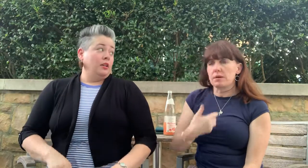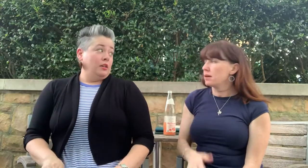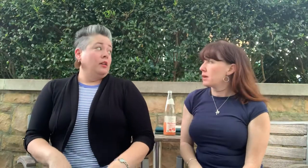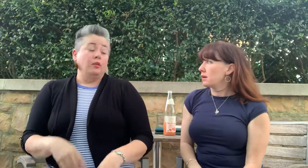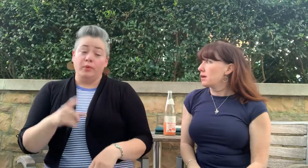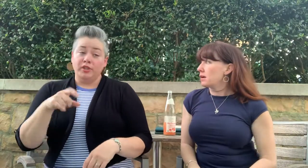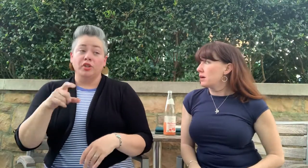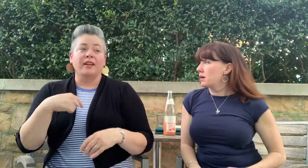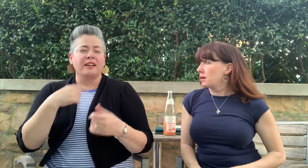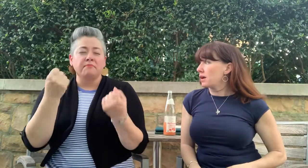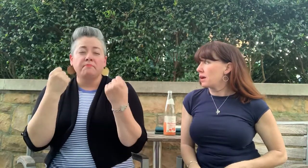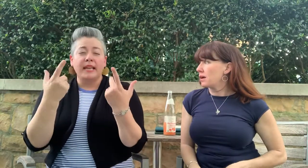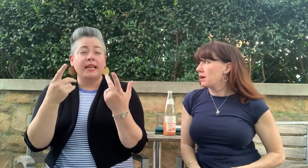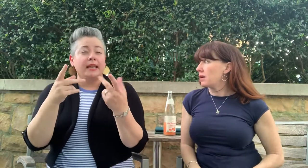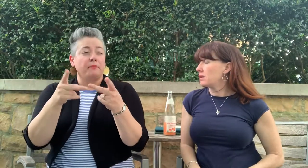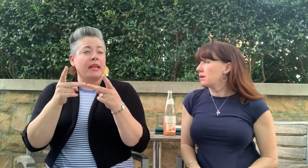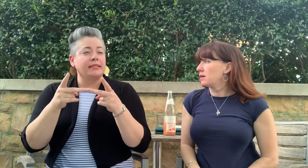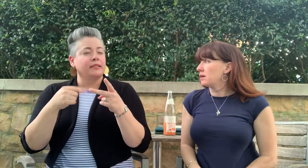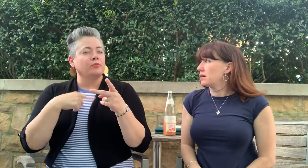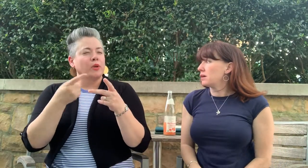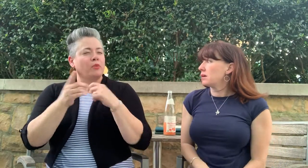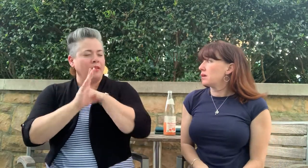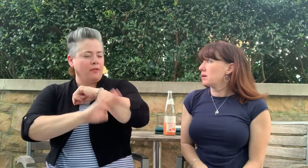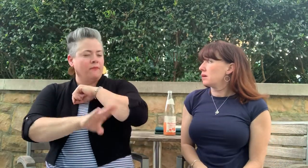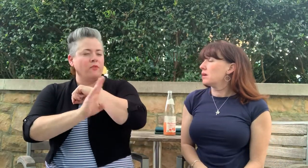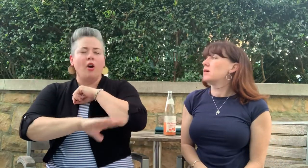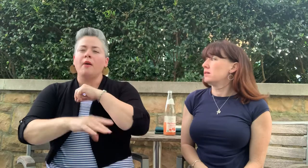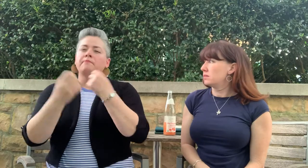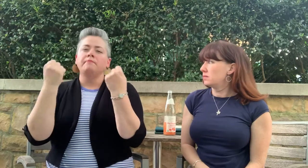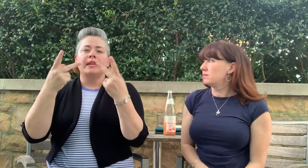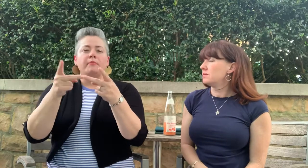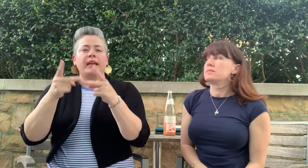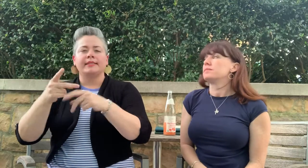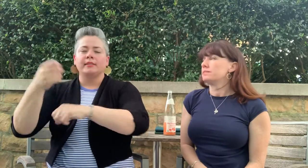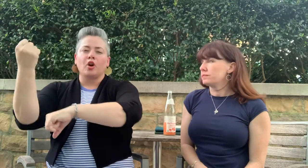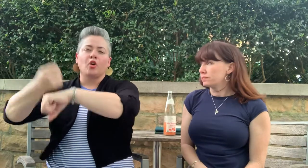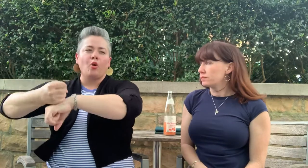Many places during the Fall are closed to prep for winter